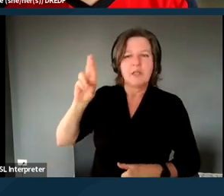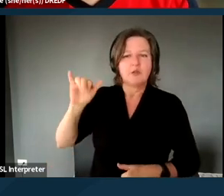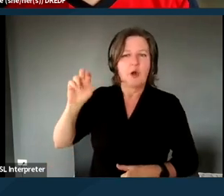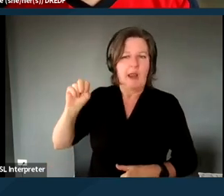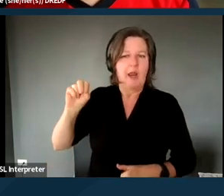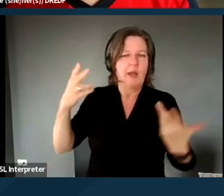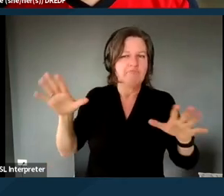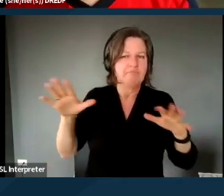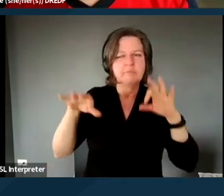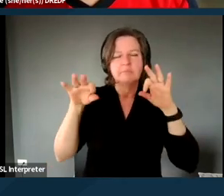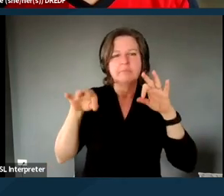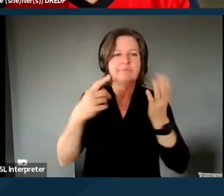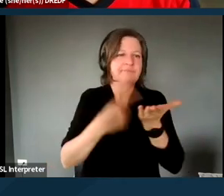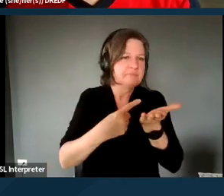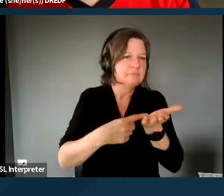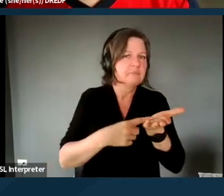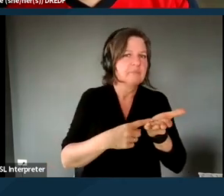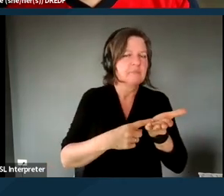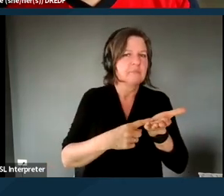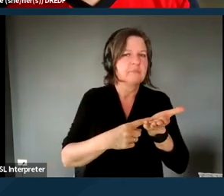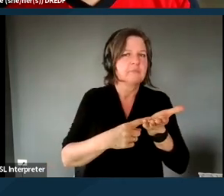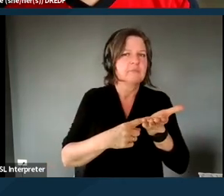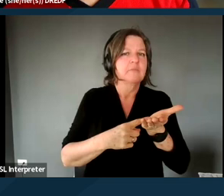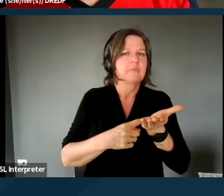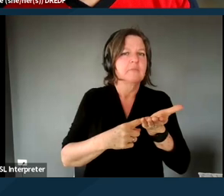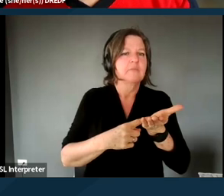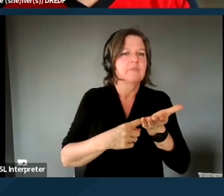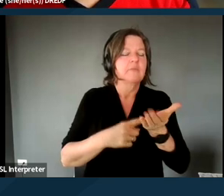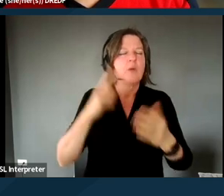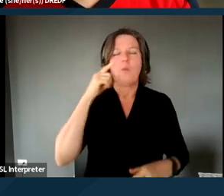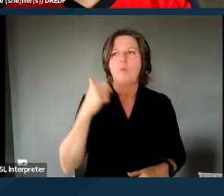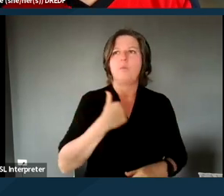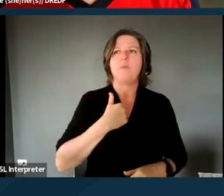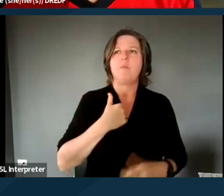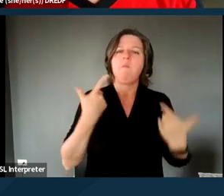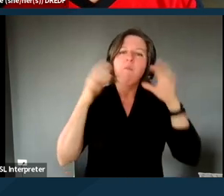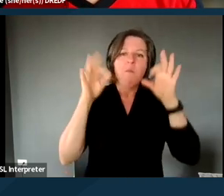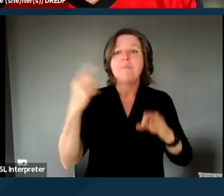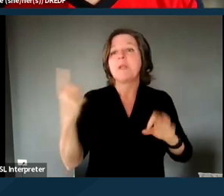I think they've spoken about how someone can help you with landlord engagement,